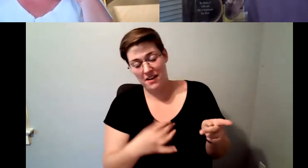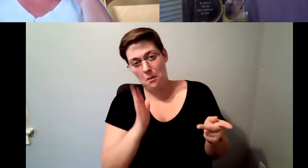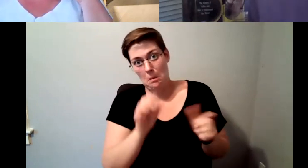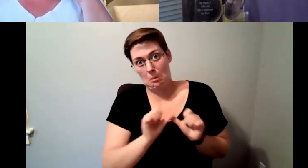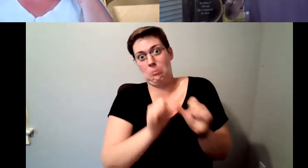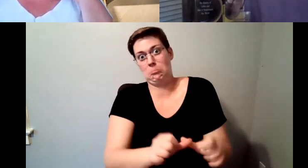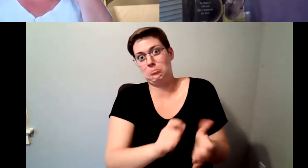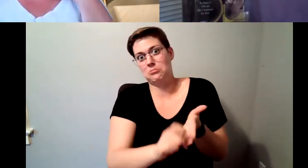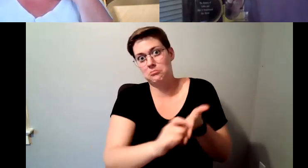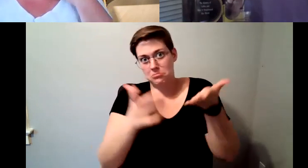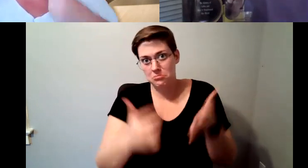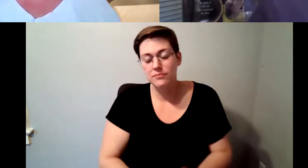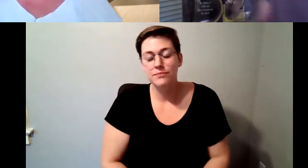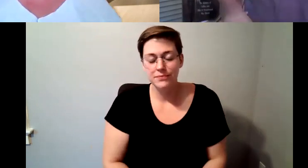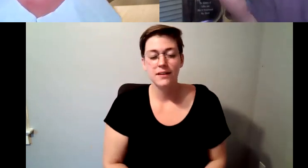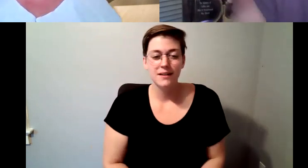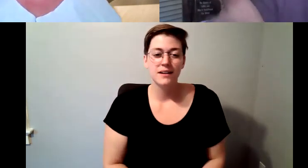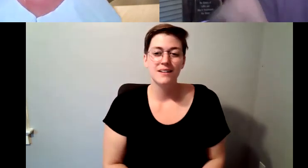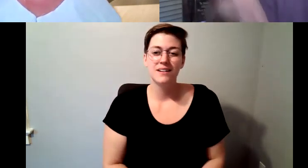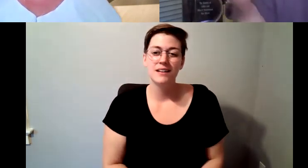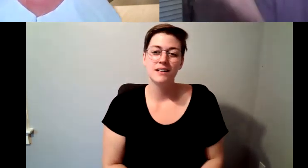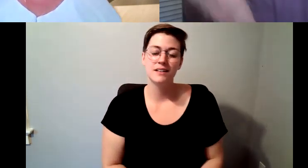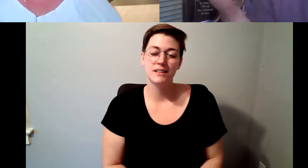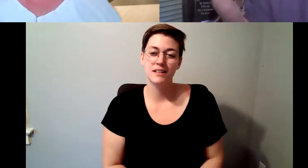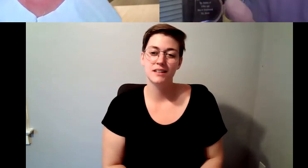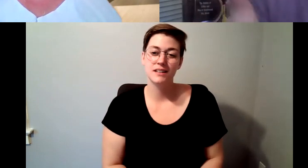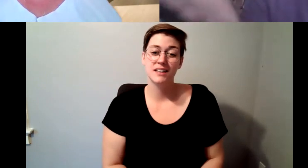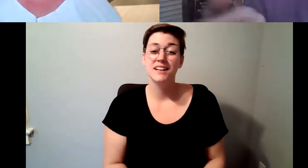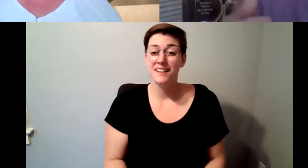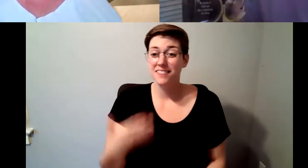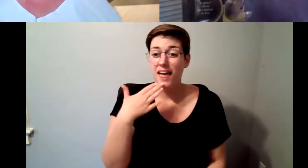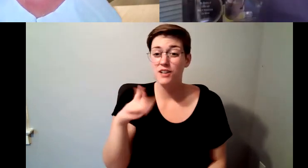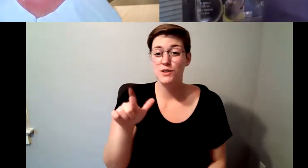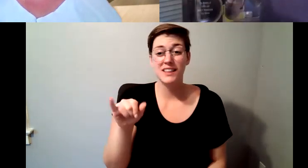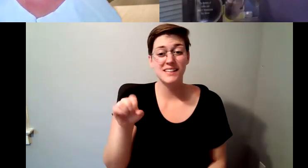D. Major Cohen: I am in a discussion thanks to thanks to Lisa and you guys that are it